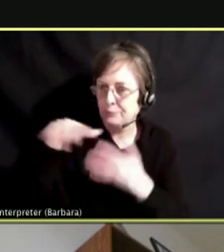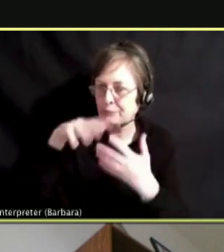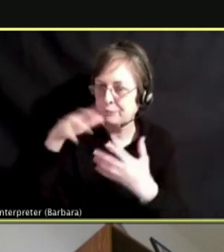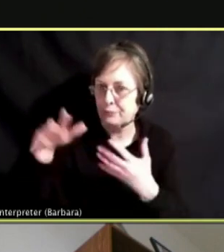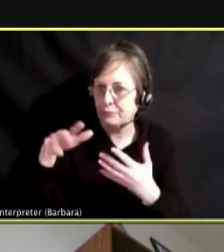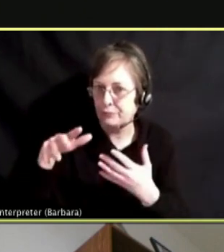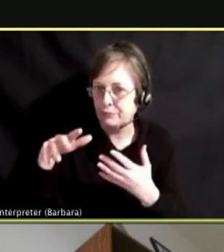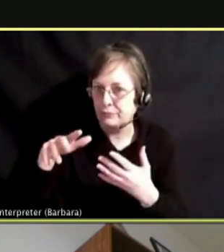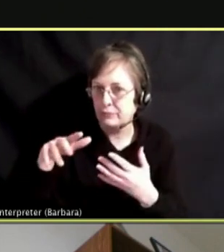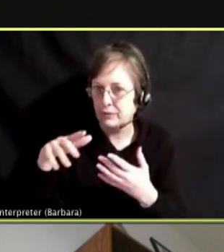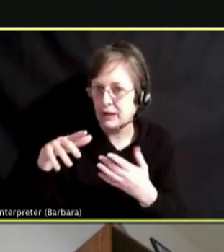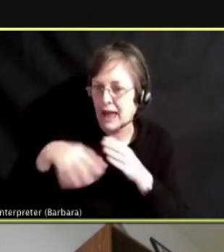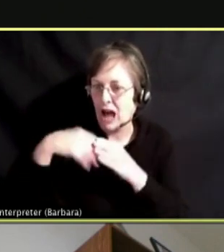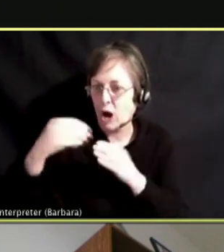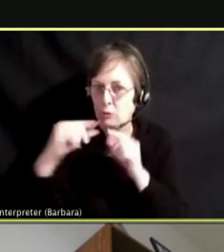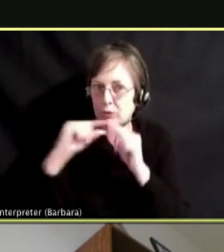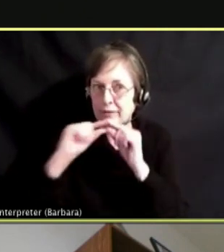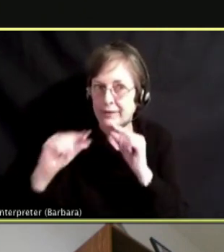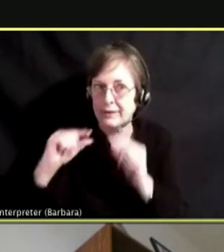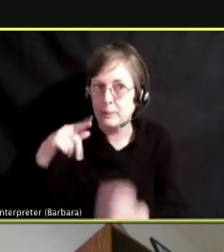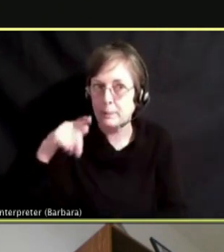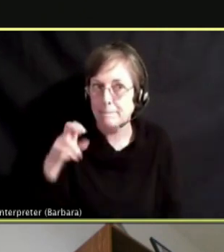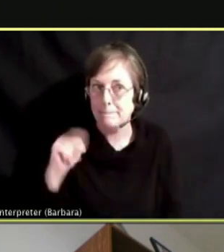THE VAPE PEN.